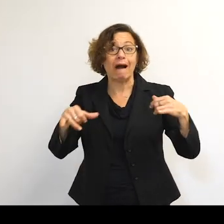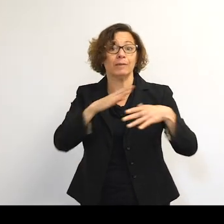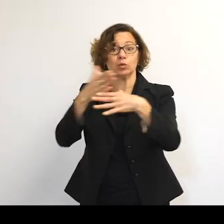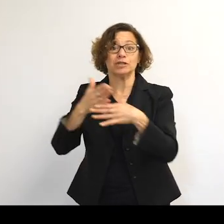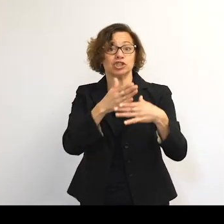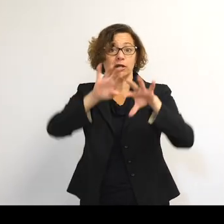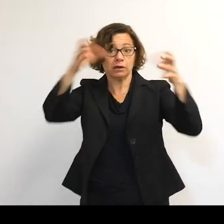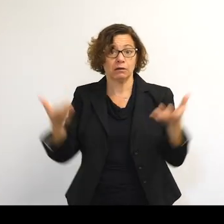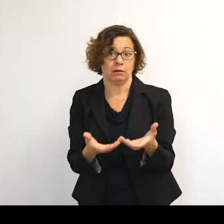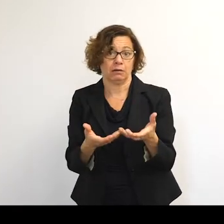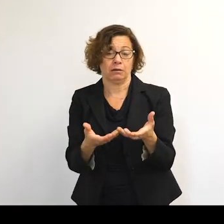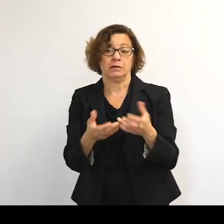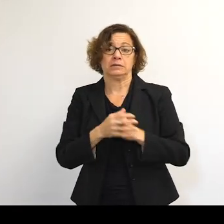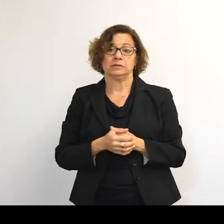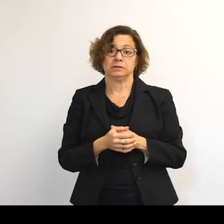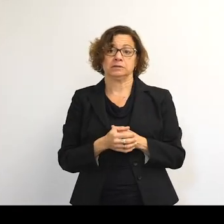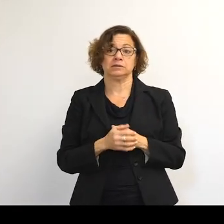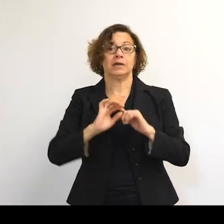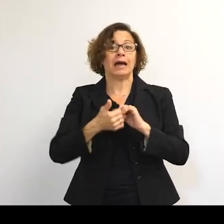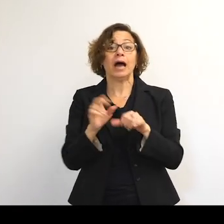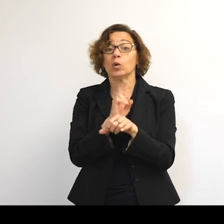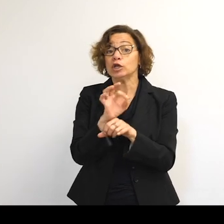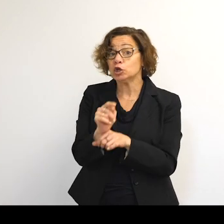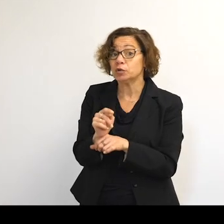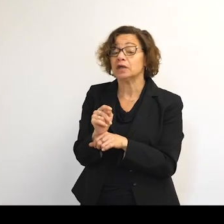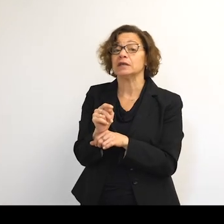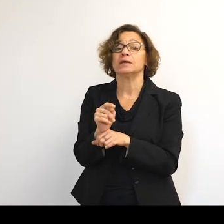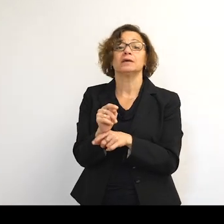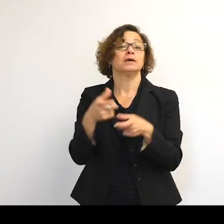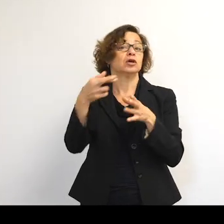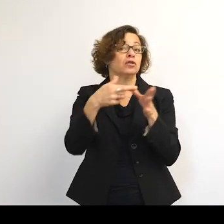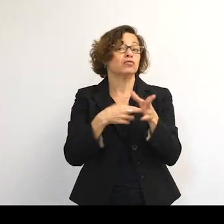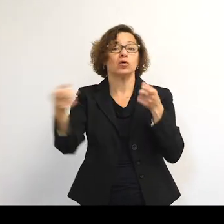And how we all use it and the rules and the laws governing